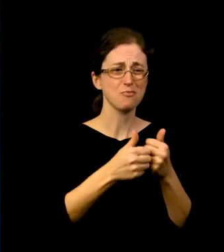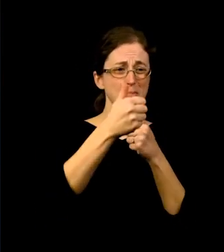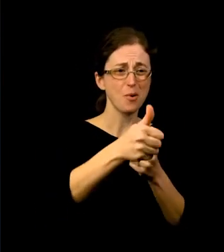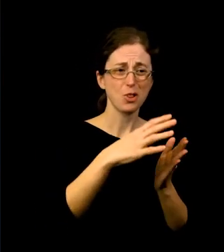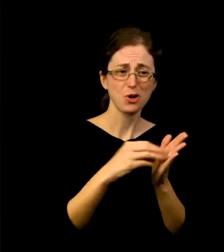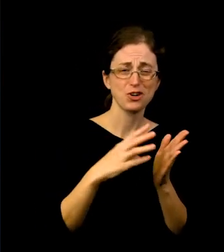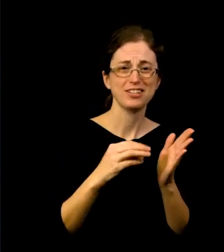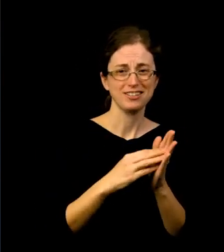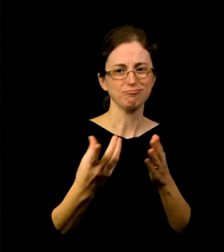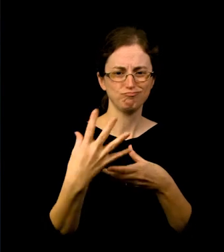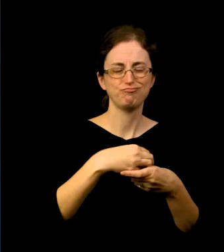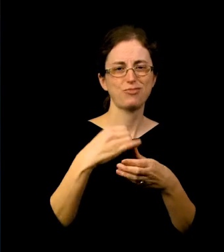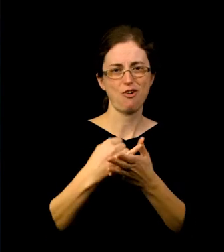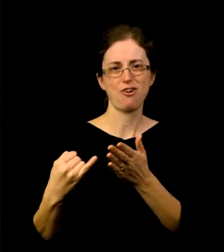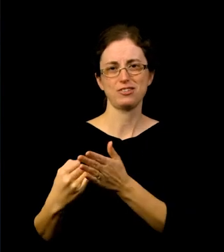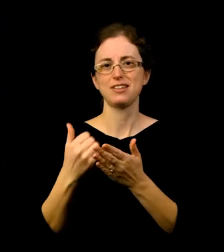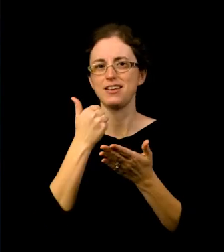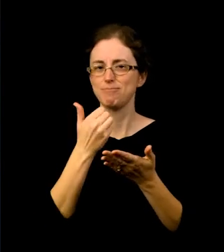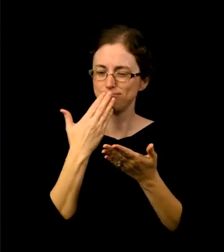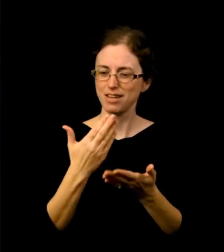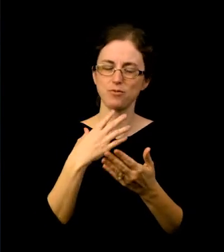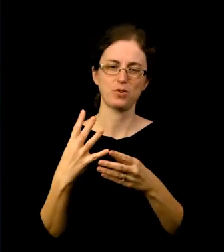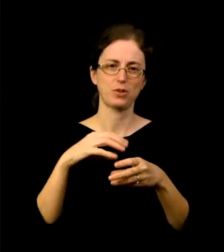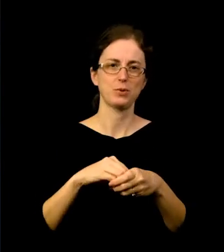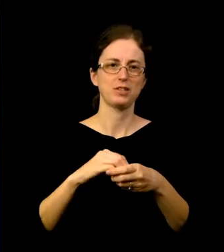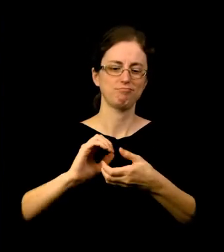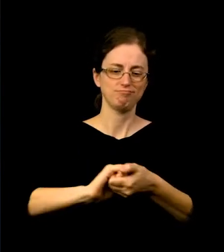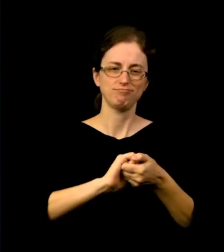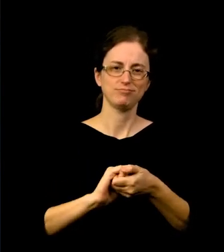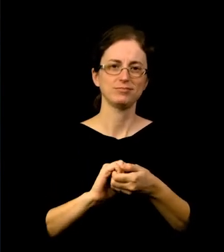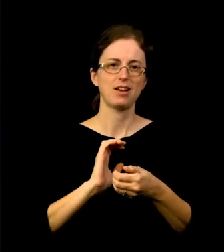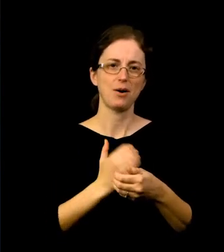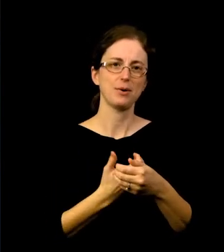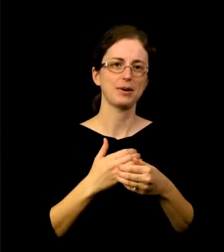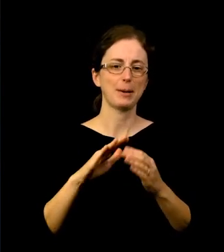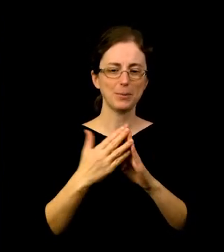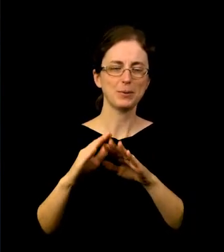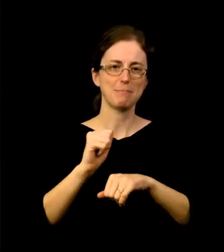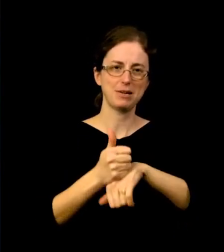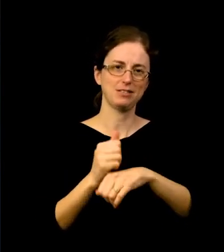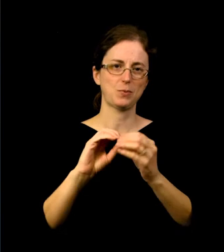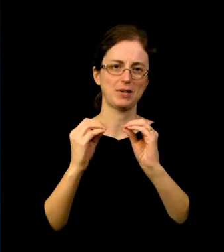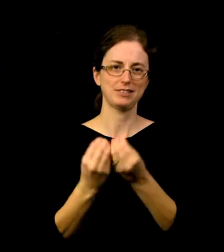understand the gem of an institution that Portland Art Museum is, and that these vibrant spaces include them, too.